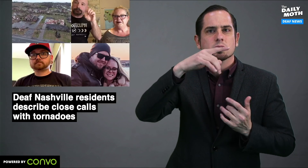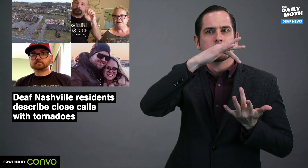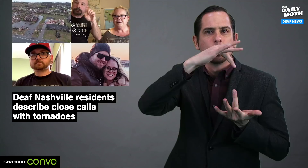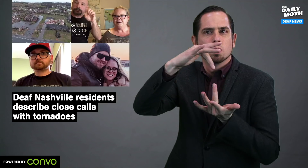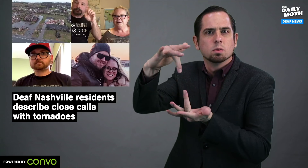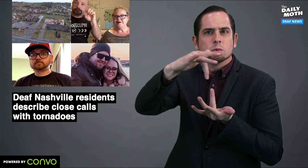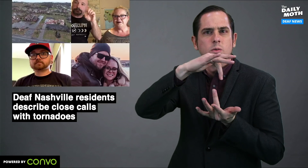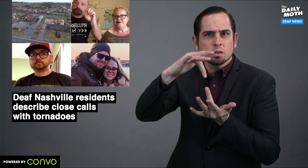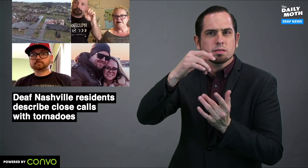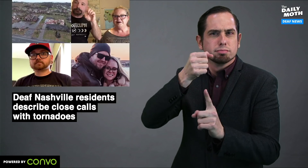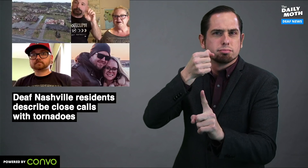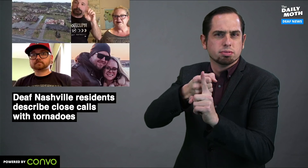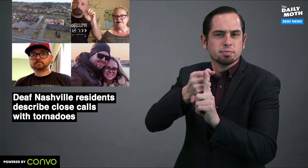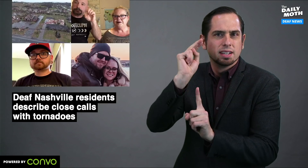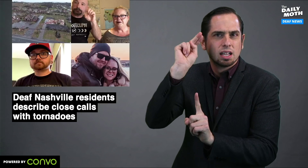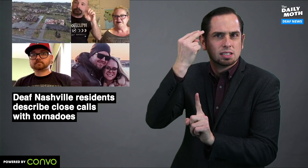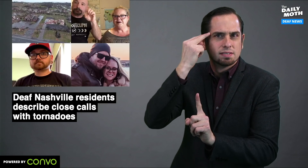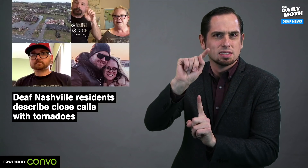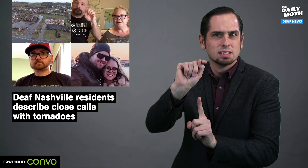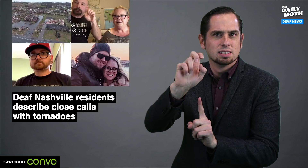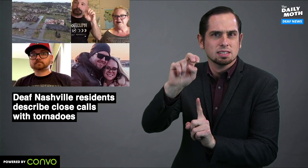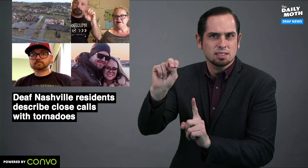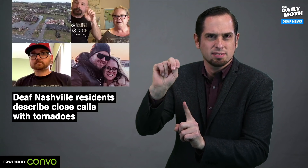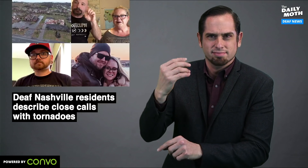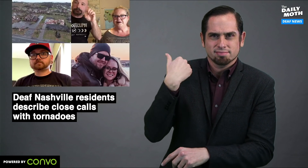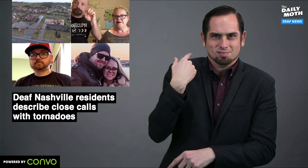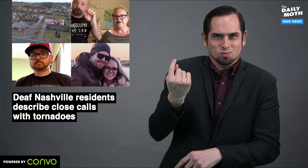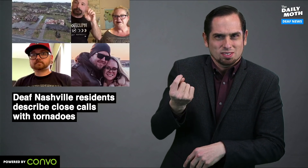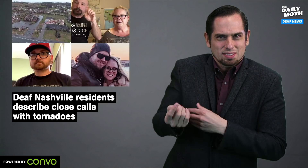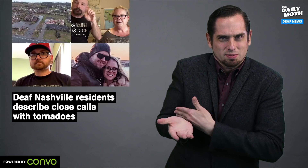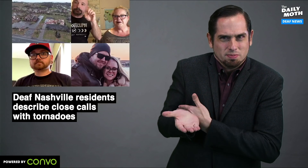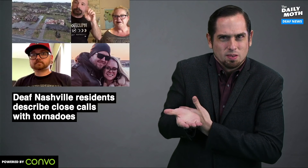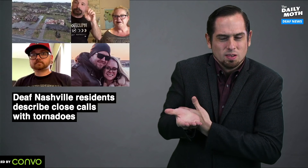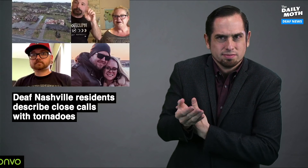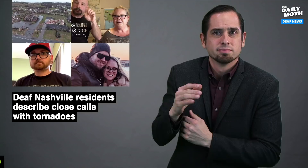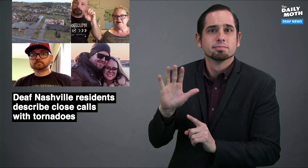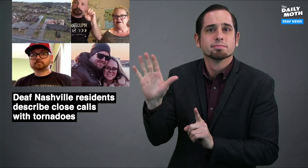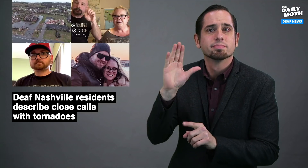the tornadoes that hit the Nashville, Tennessee area early Tuesday morning.